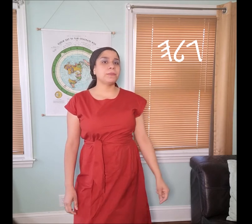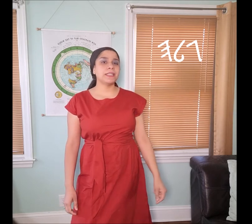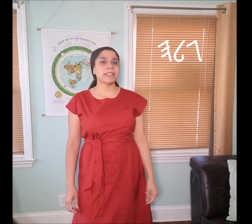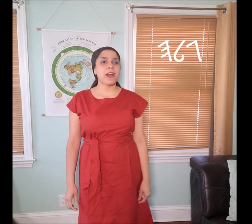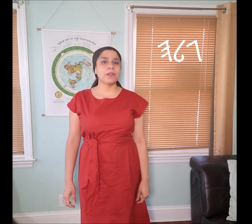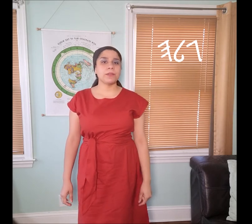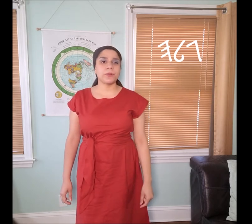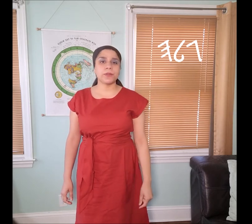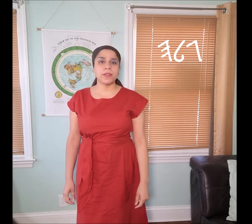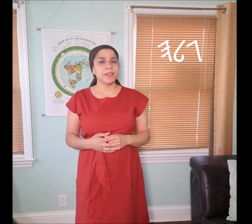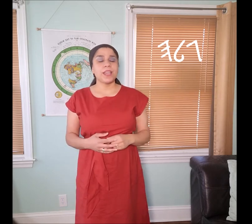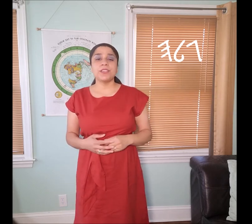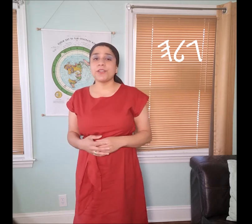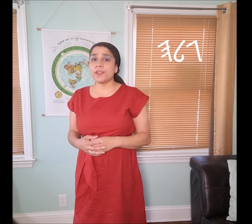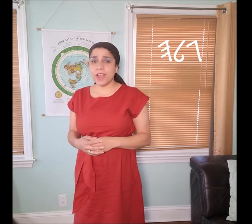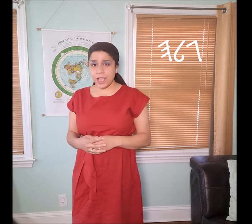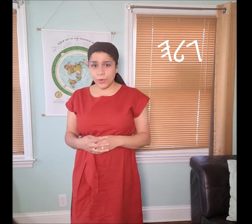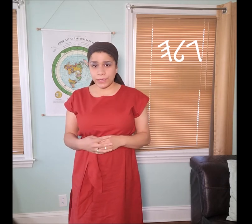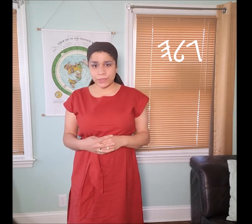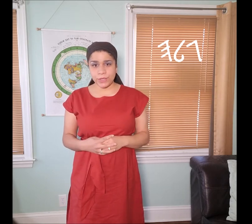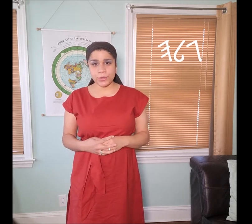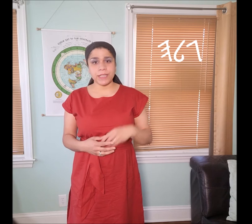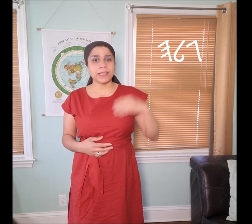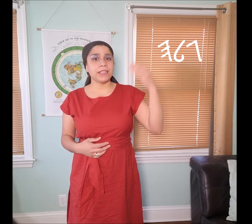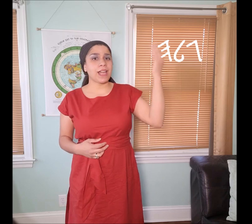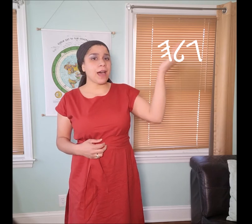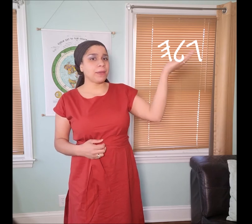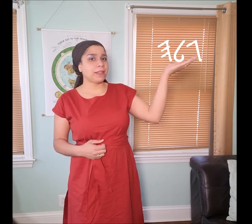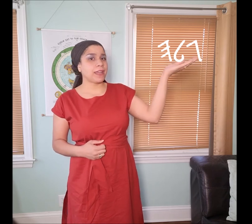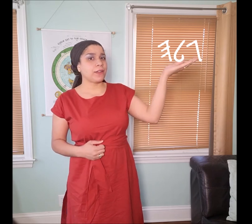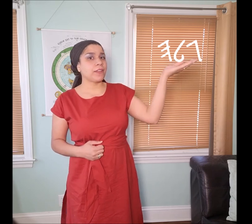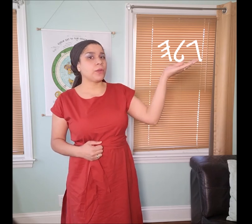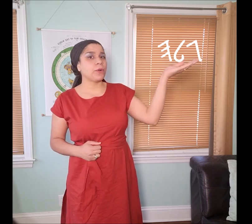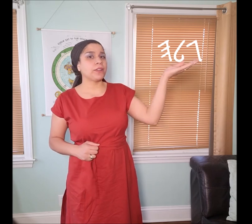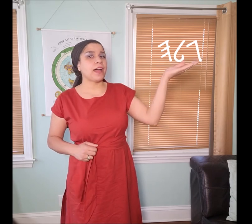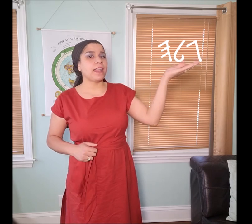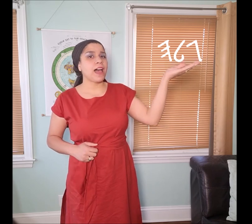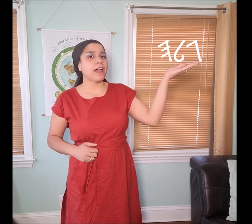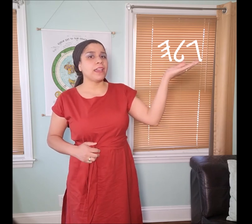means out in the word. You're not going to know that the "𐤋 lamad" symbol in the word "𐤋 galah"